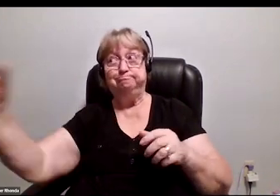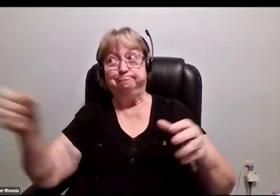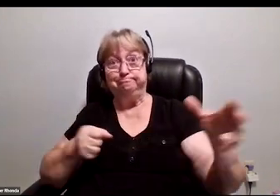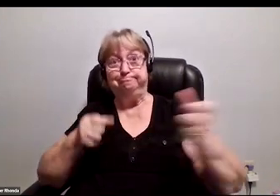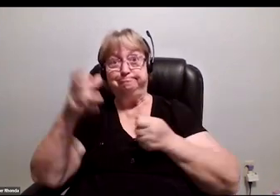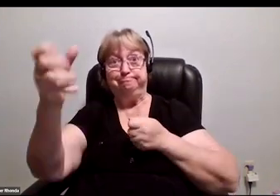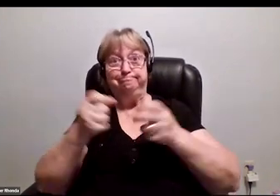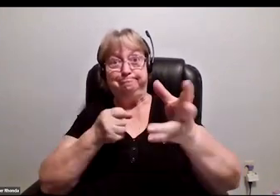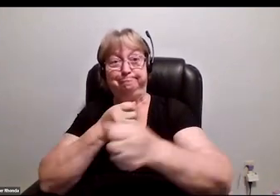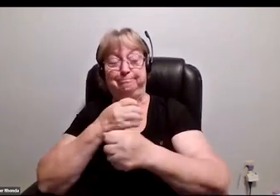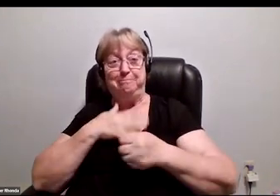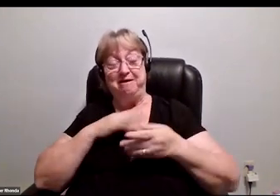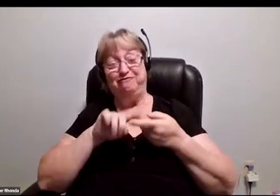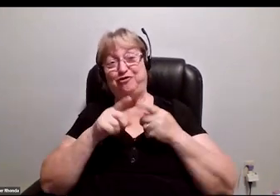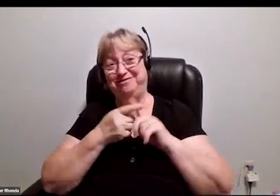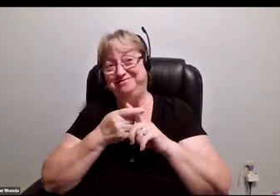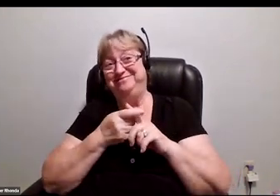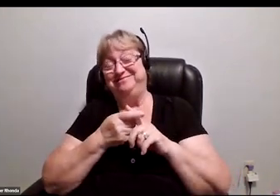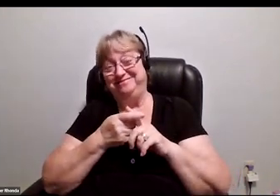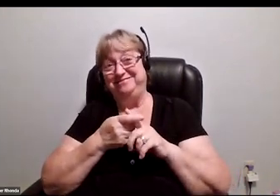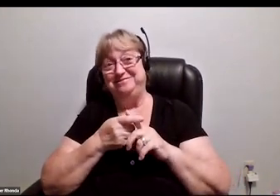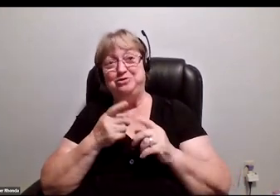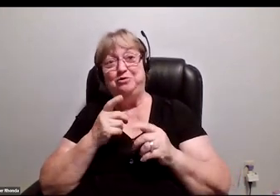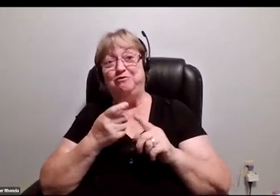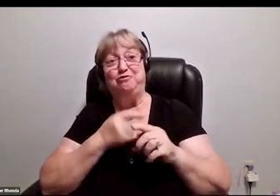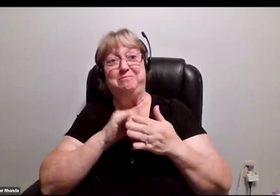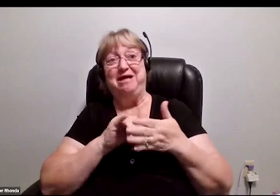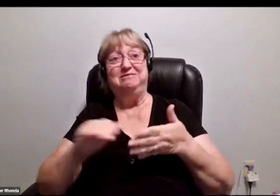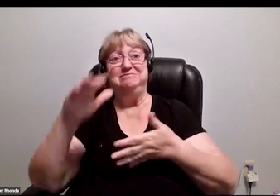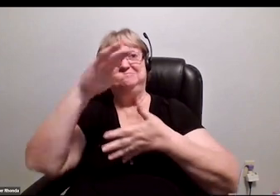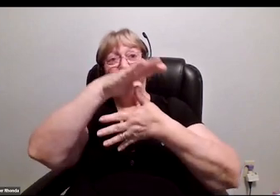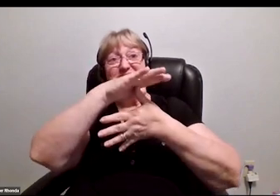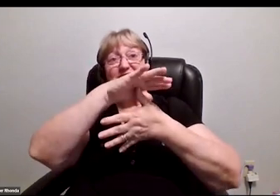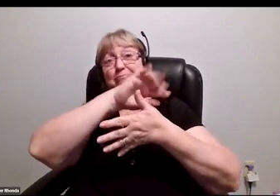so that from the sort of top-level to the mid-level to the bottom level,